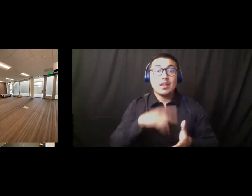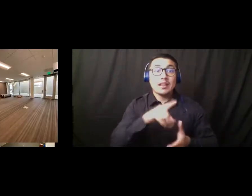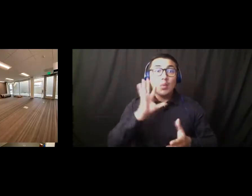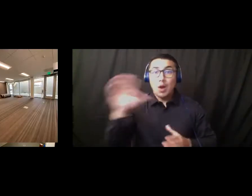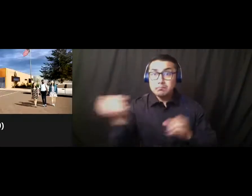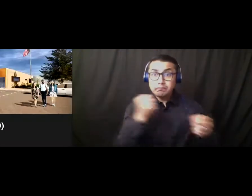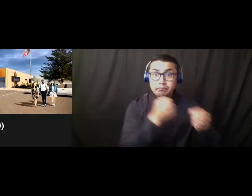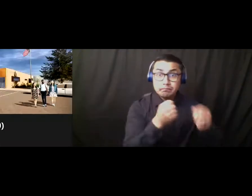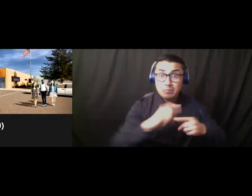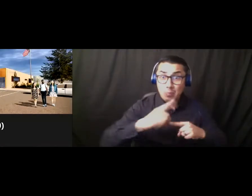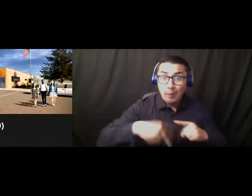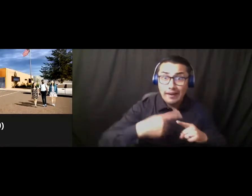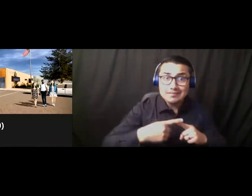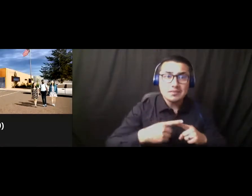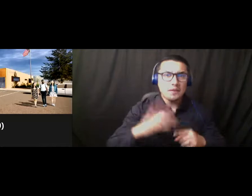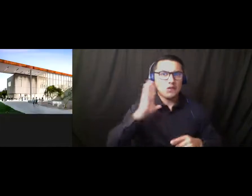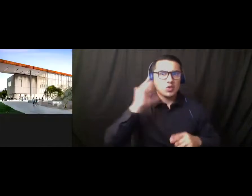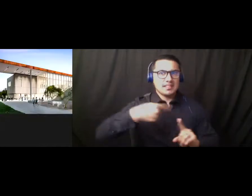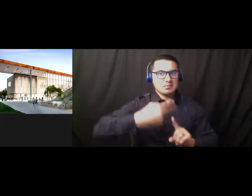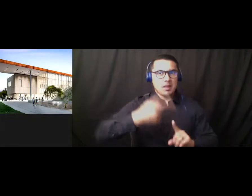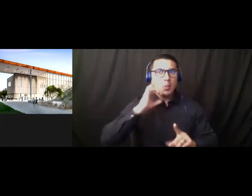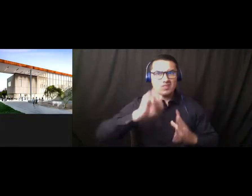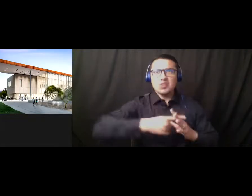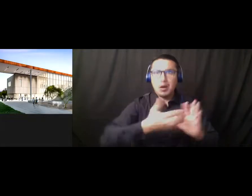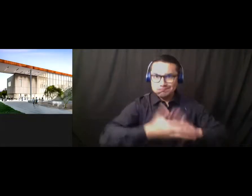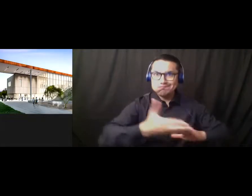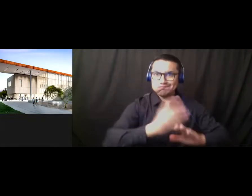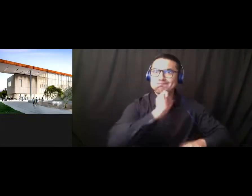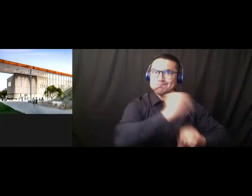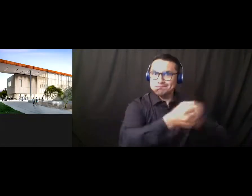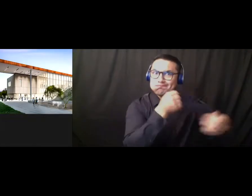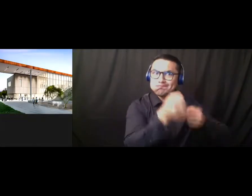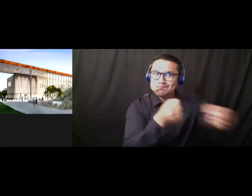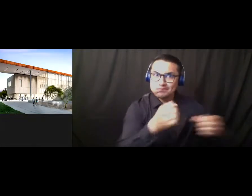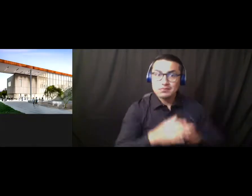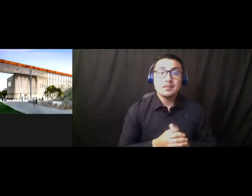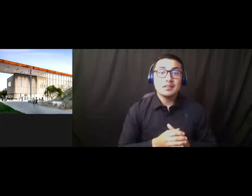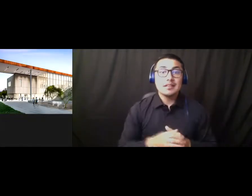on this month. Sage Hall. The two-story building will be